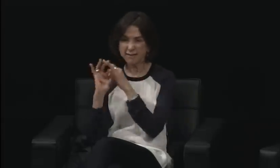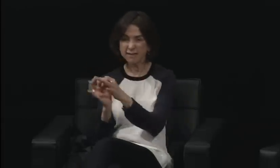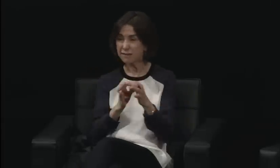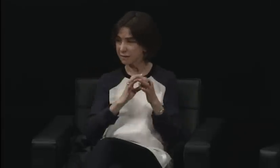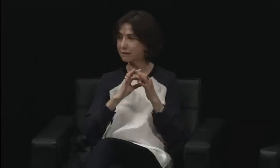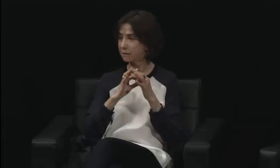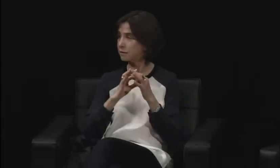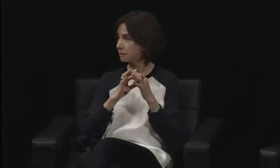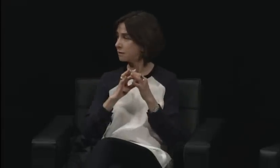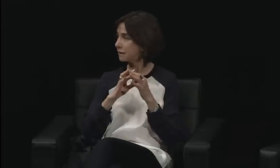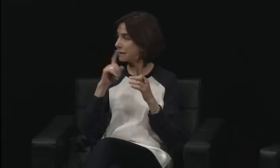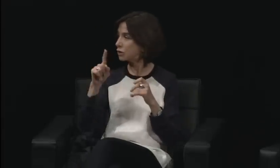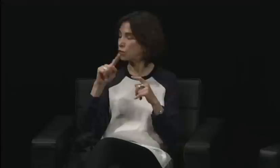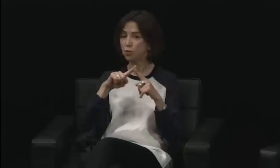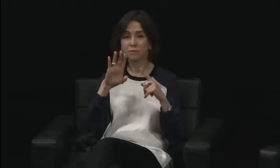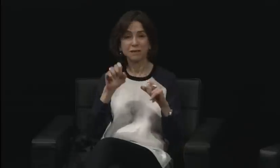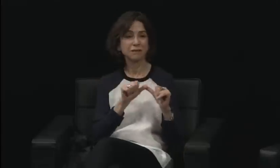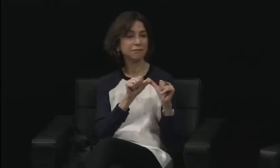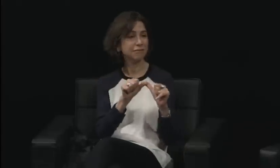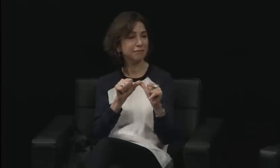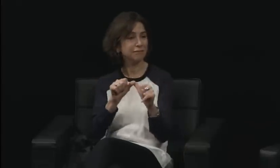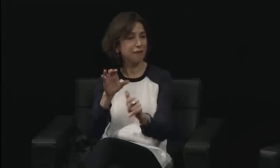In terms of a lesson.